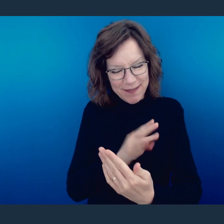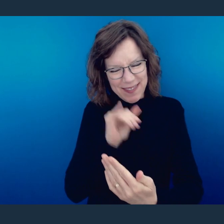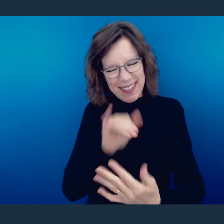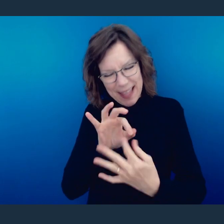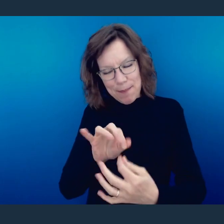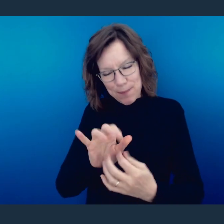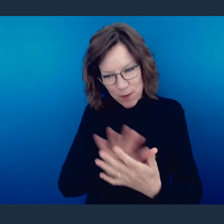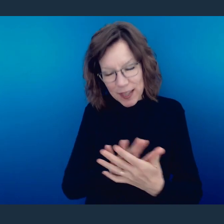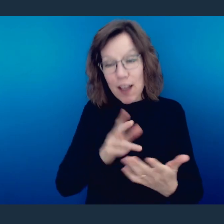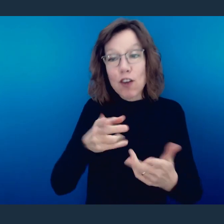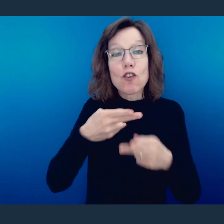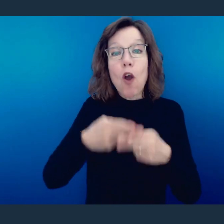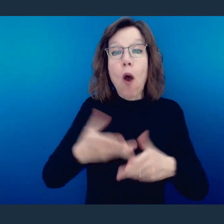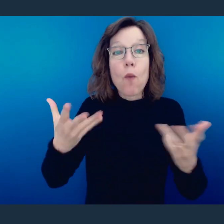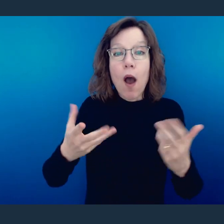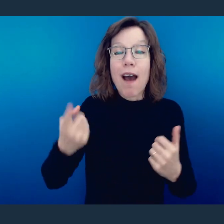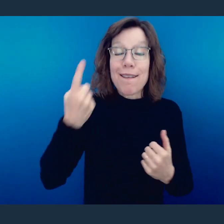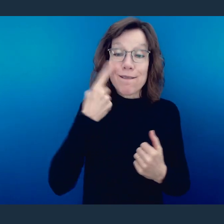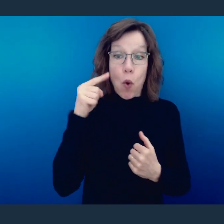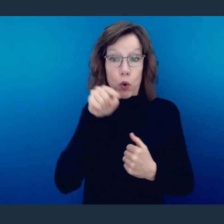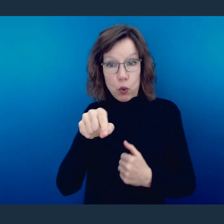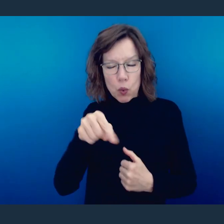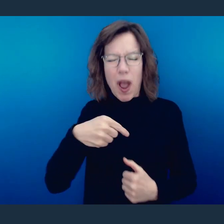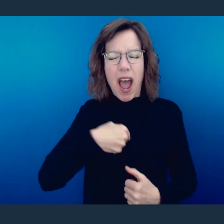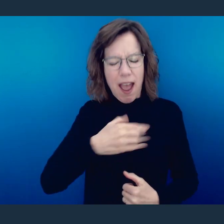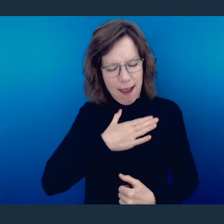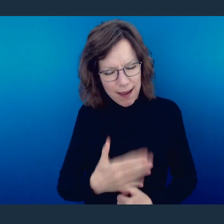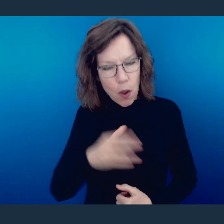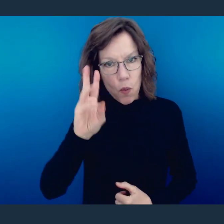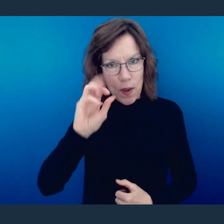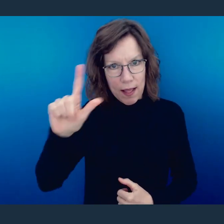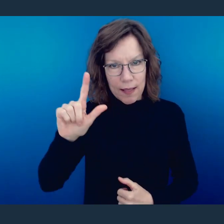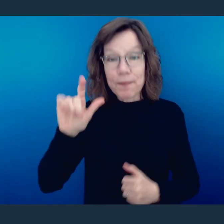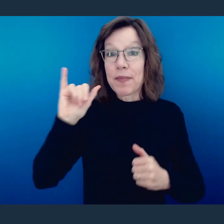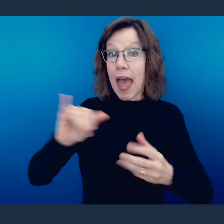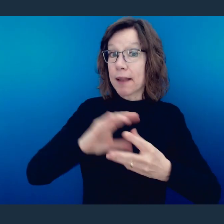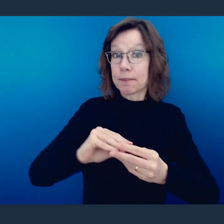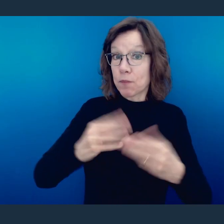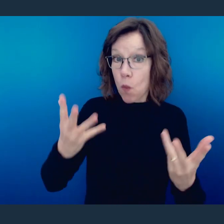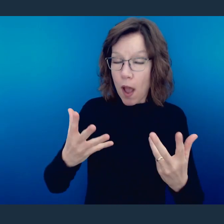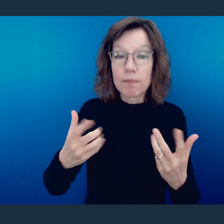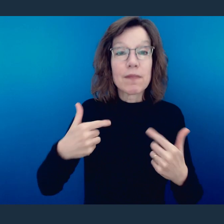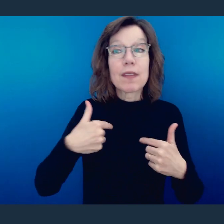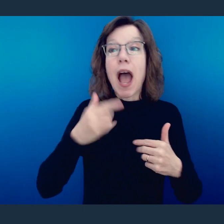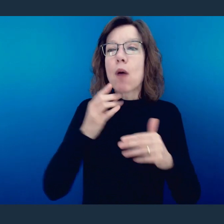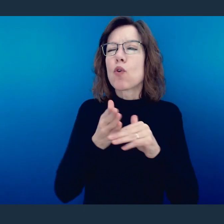and one of the songs was called "For You I Will." The words said, "I will cross the ocean